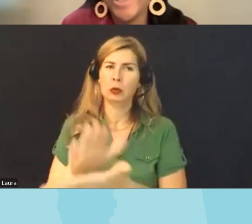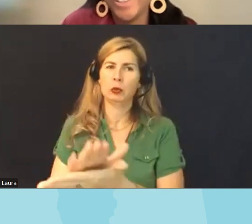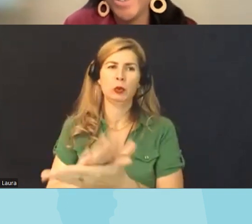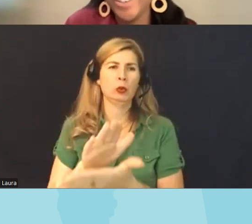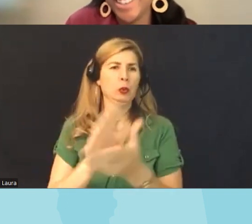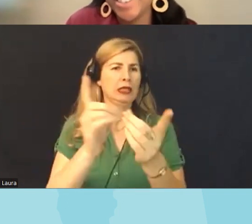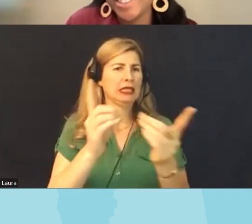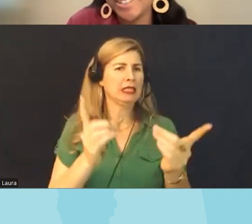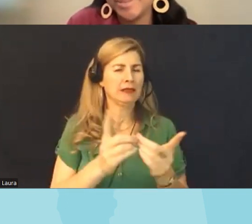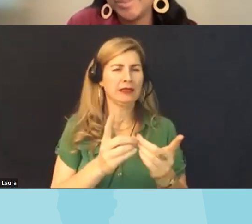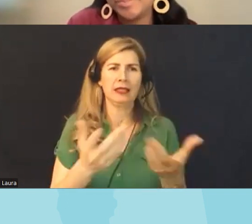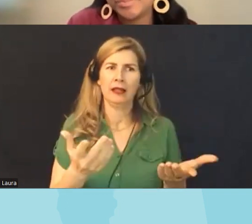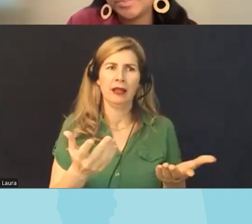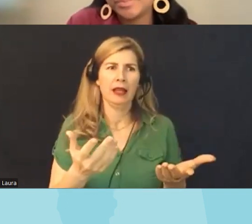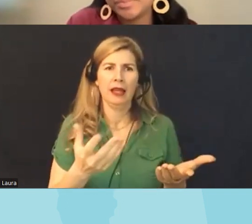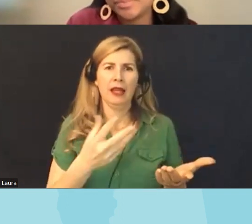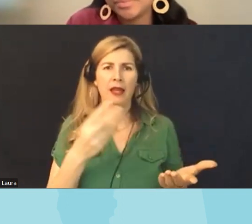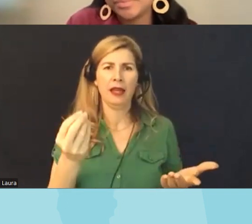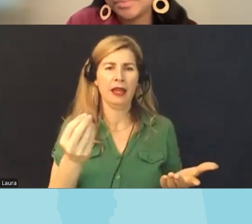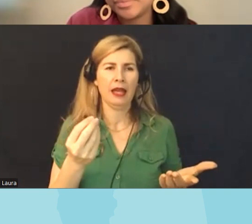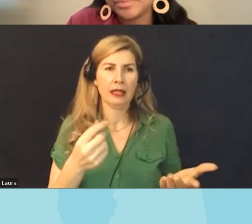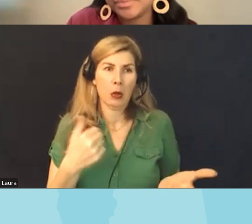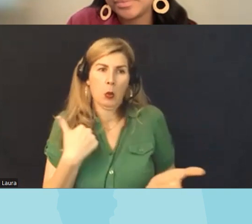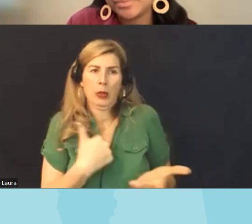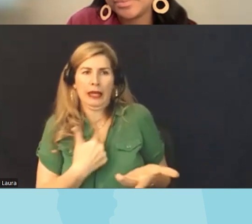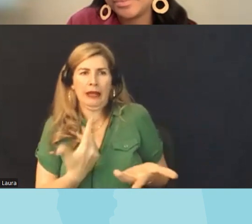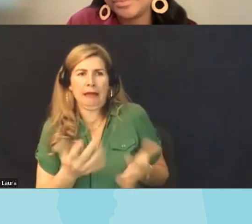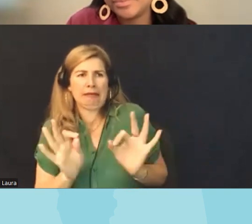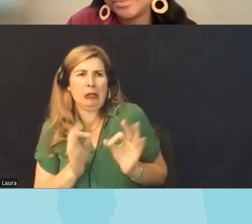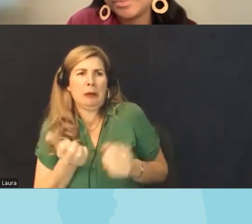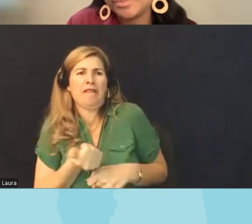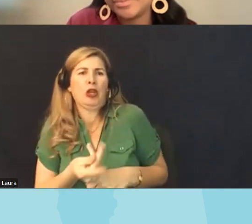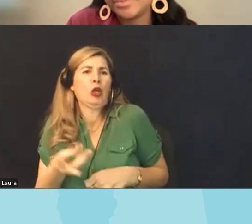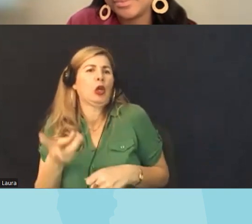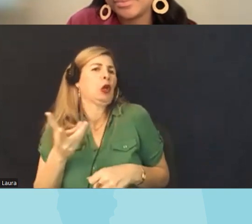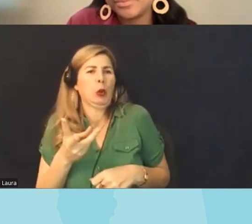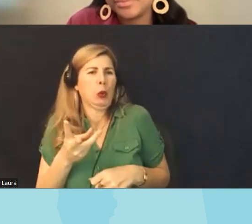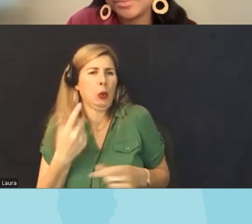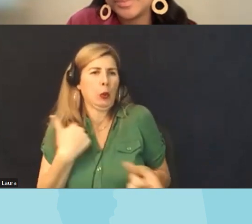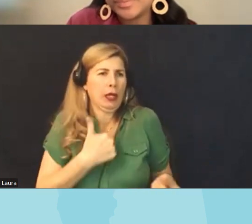that it's impossible for little Affiliates like us to to really even know what's happening in in